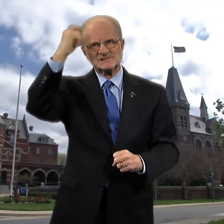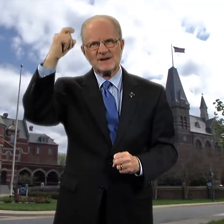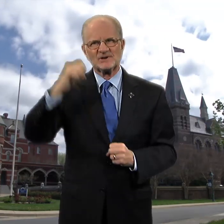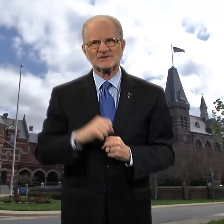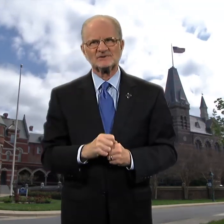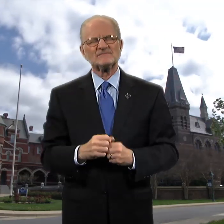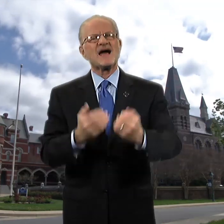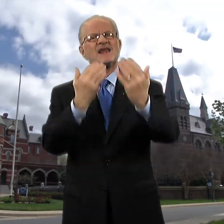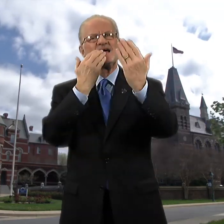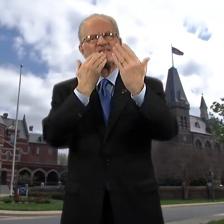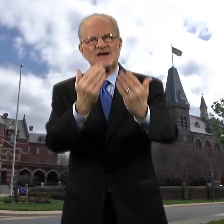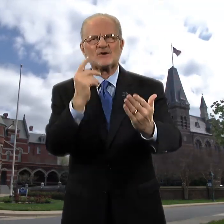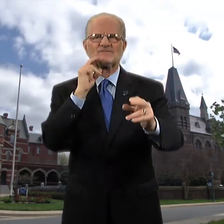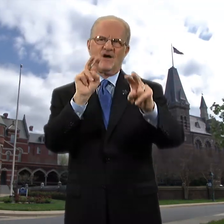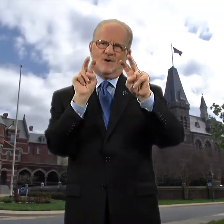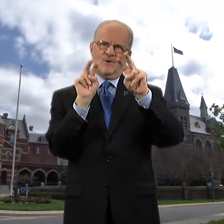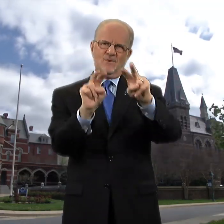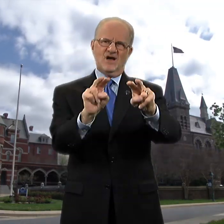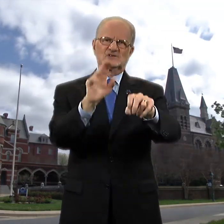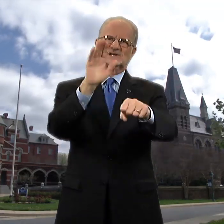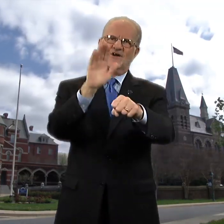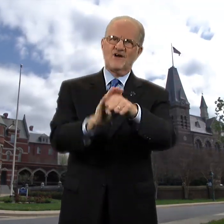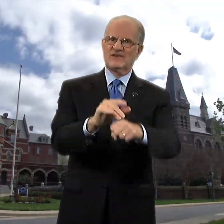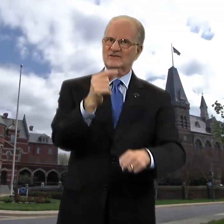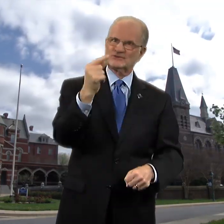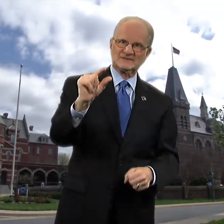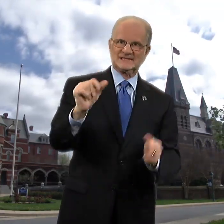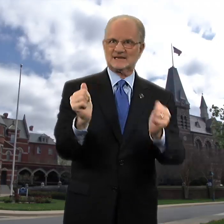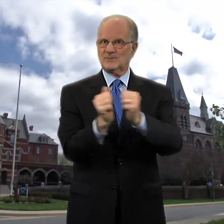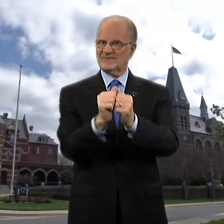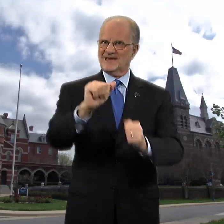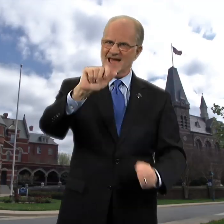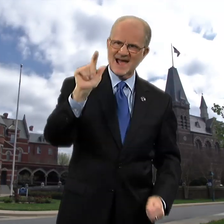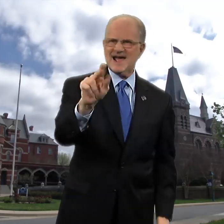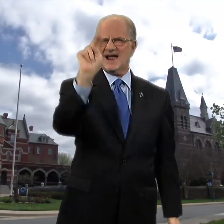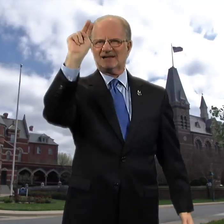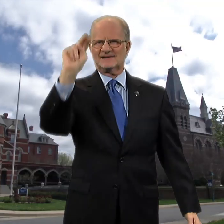Thank you for watching On The Green with Alan!